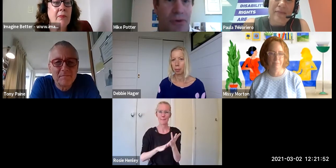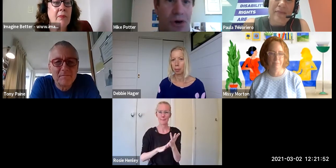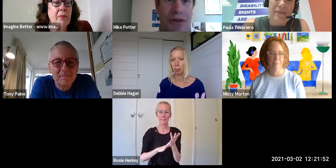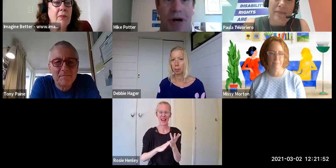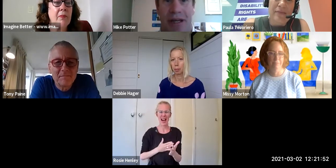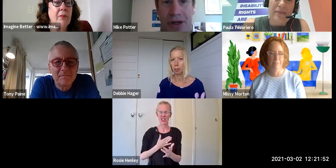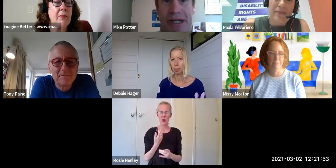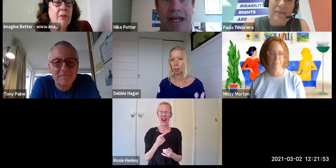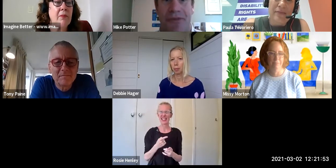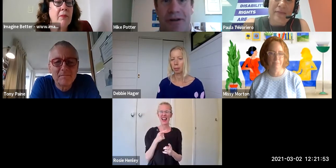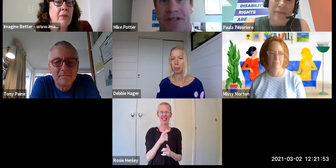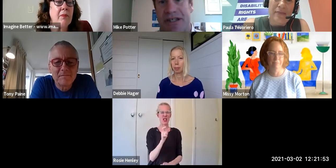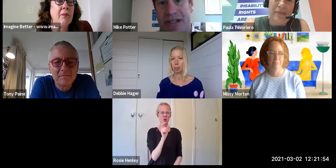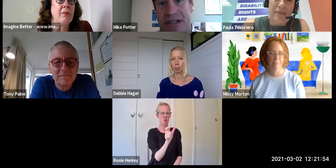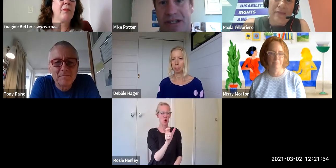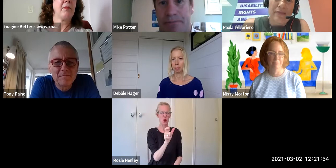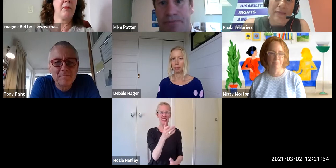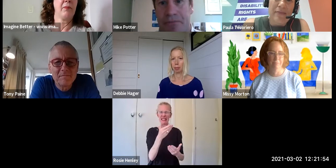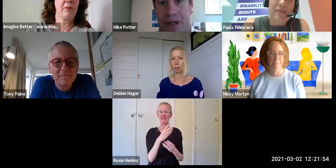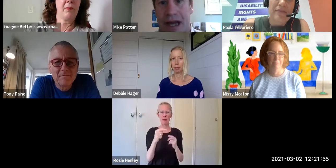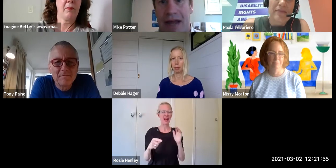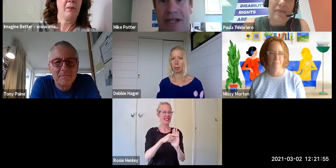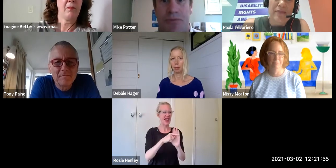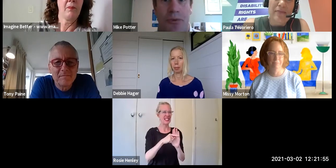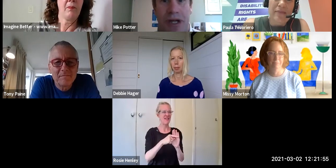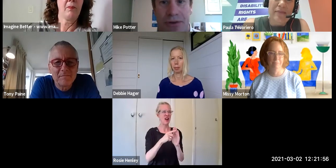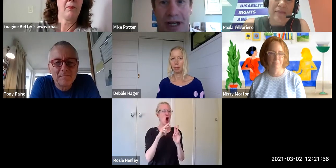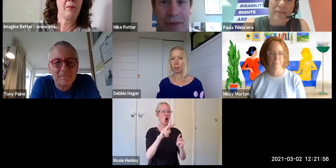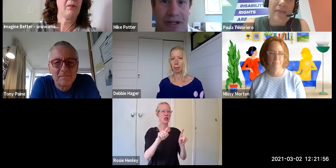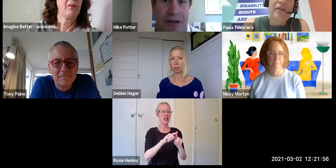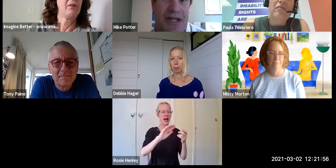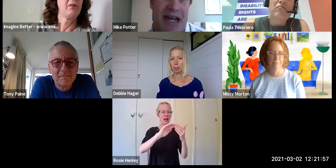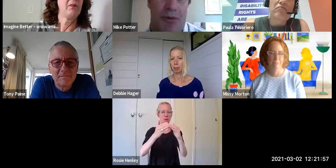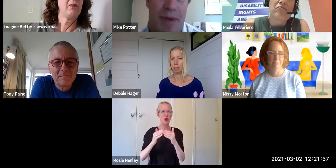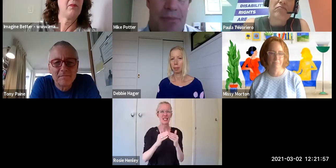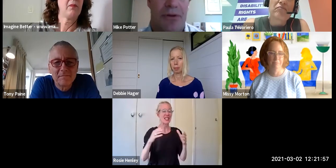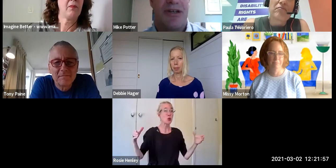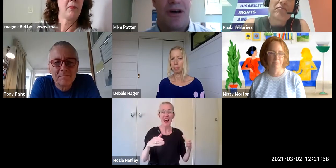something wrong within my community. If those things exist and that's what we're talking about, so for disabled people to not